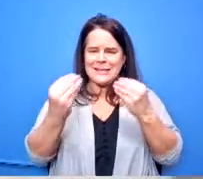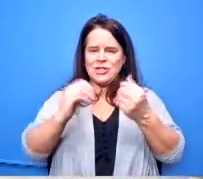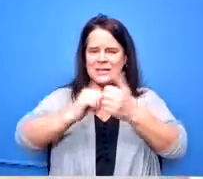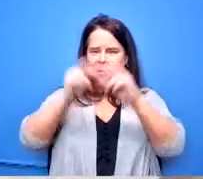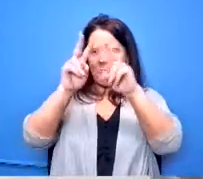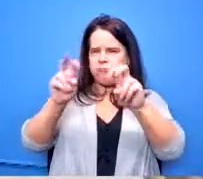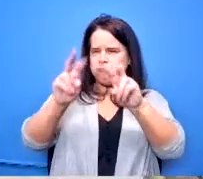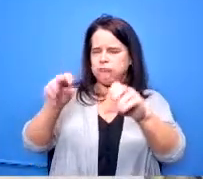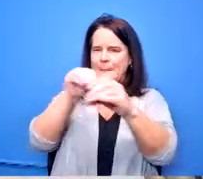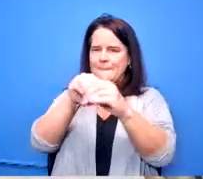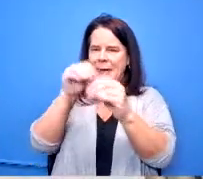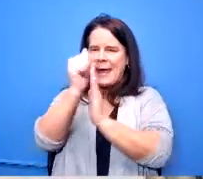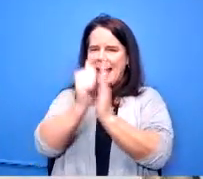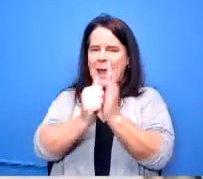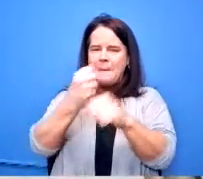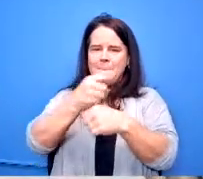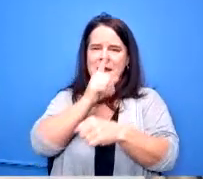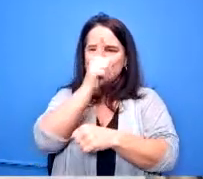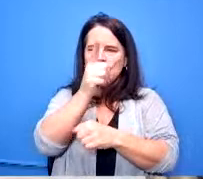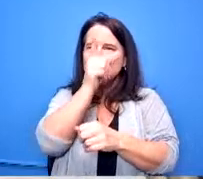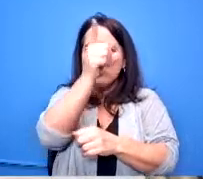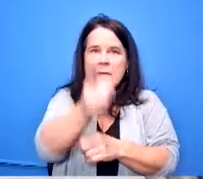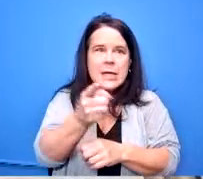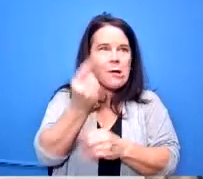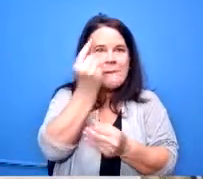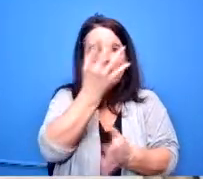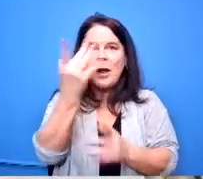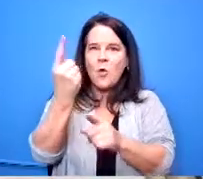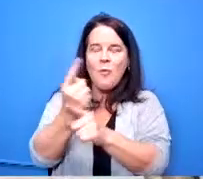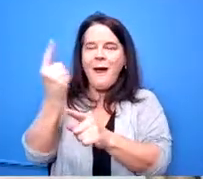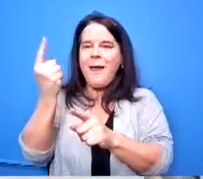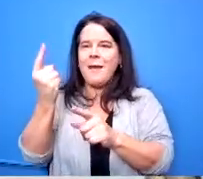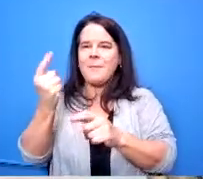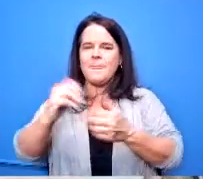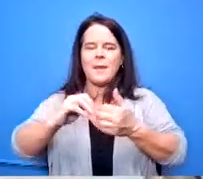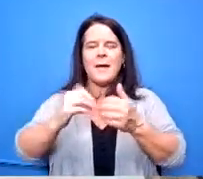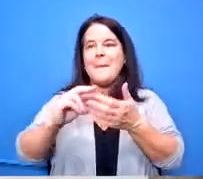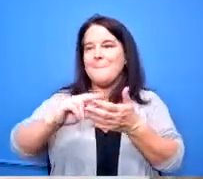sure that it's real and it's right you know how do i balance basically how do i balance my checkbook